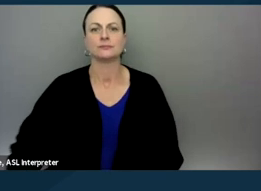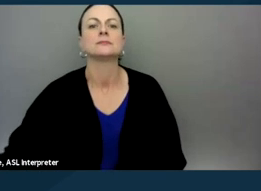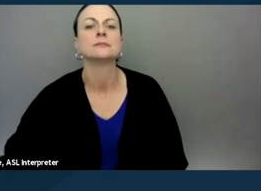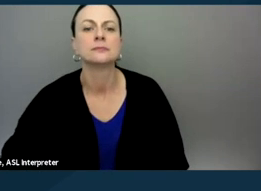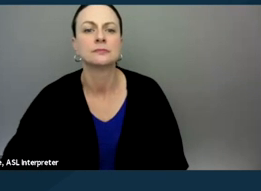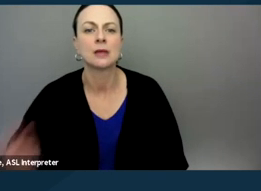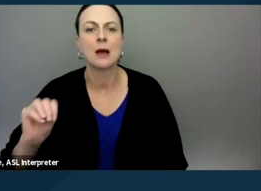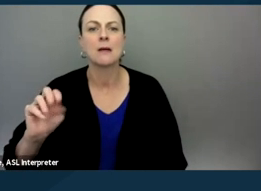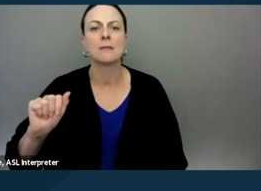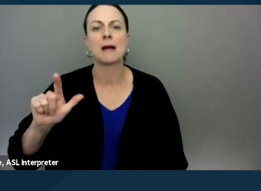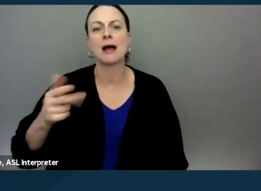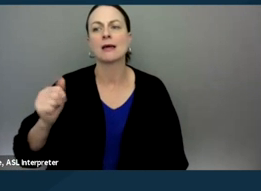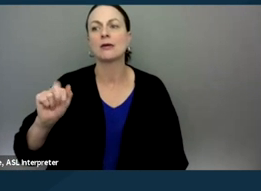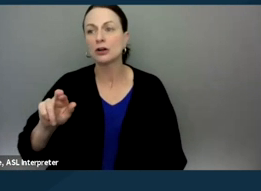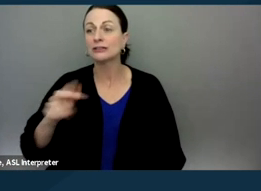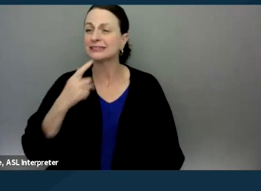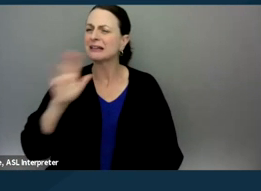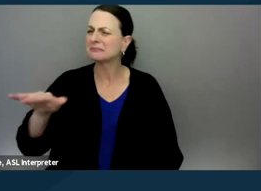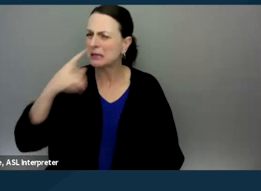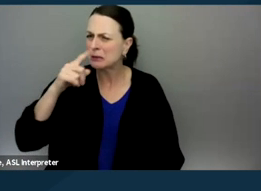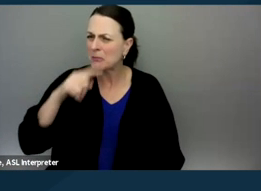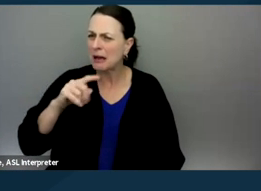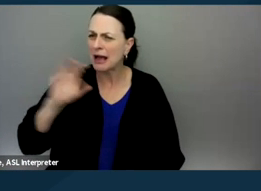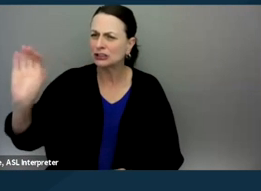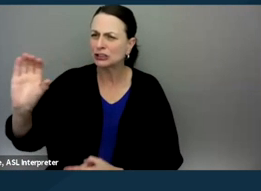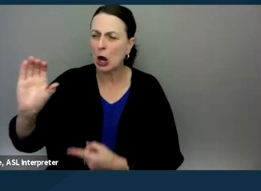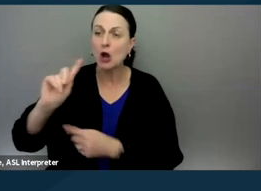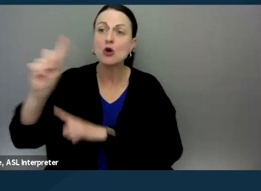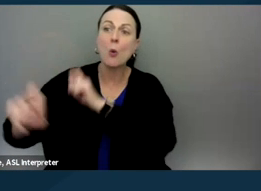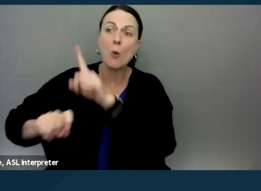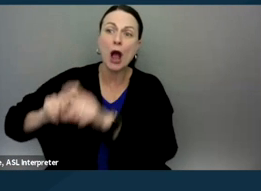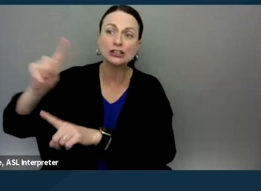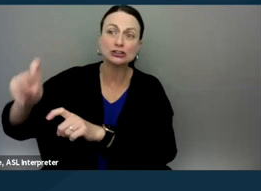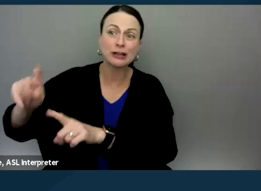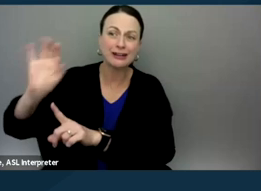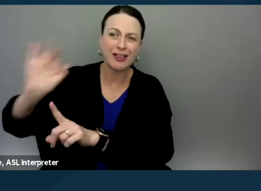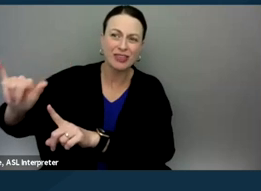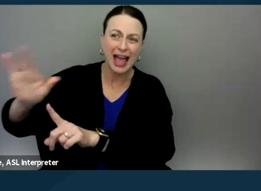about what the role of question asking is in an adversarial context.